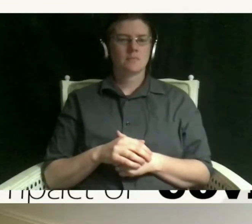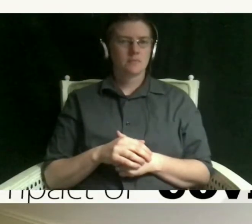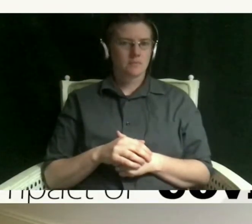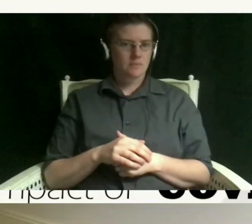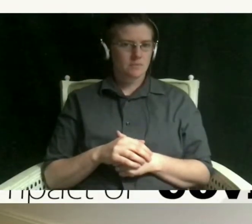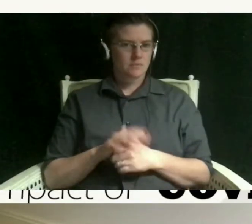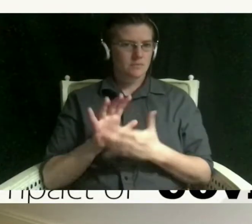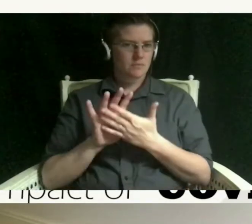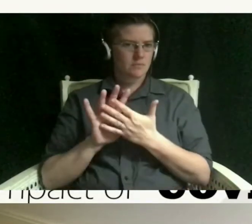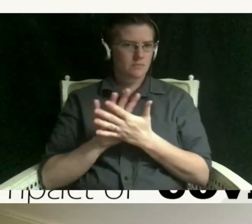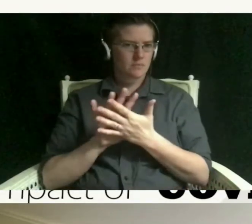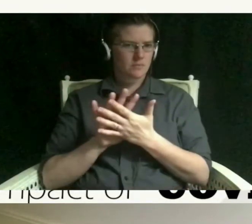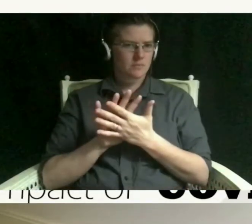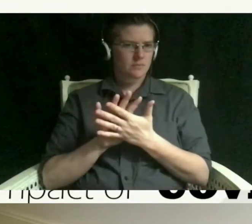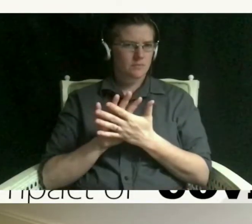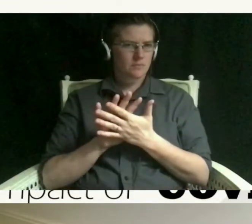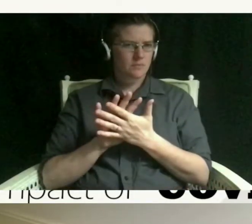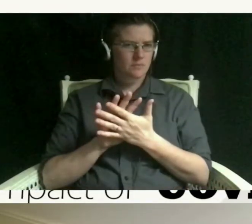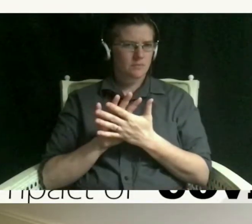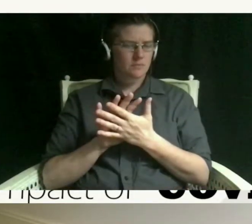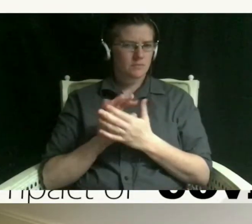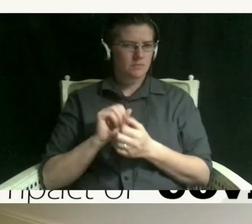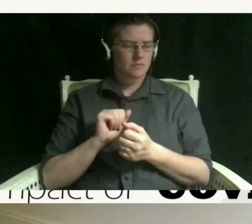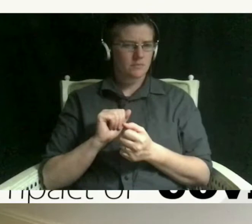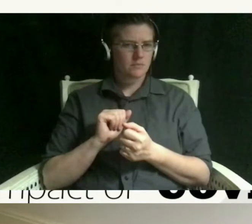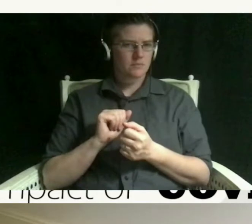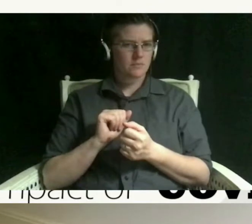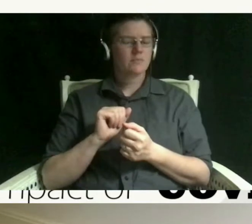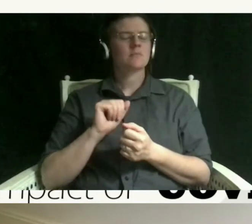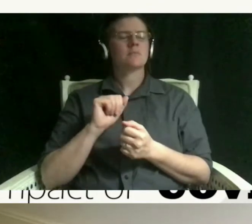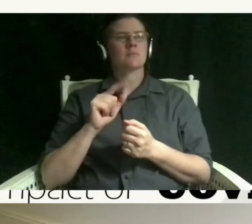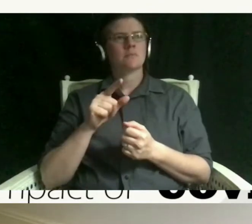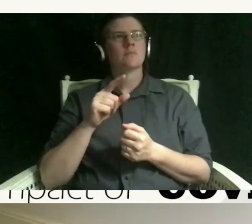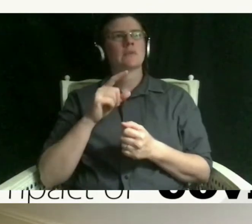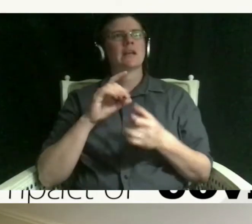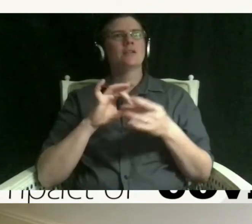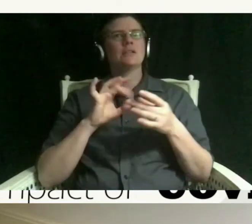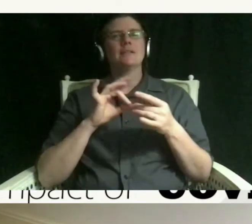and like how her grandparents and like how she cannot lean on her family members